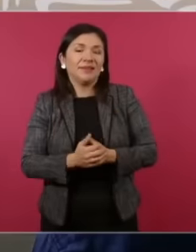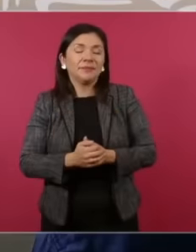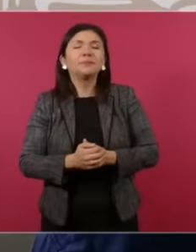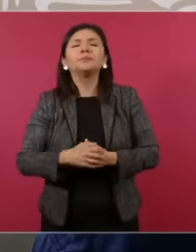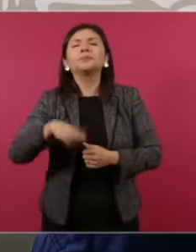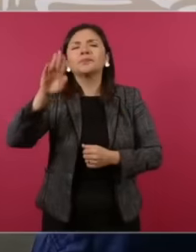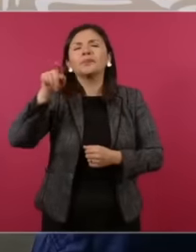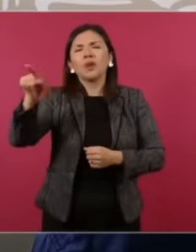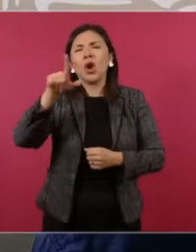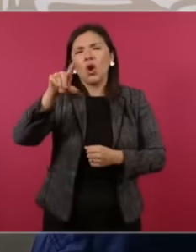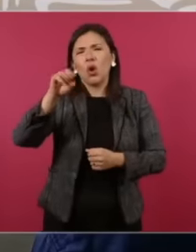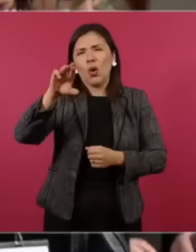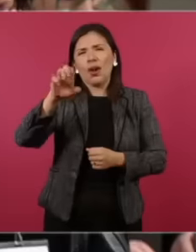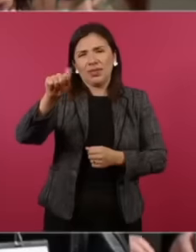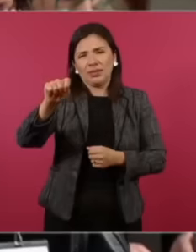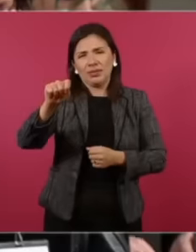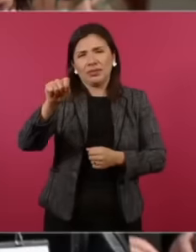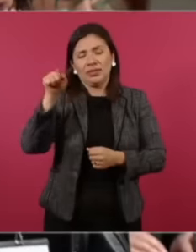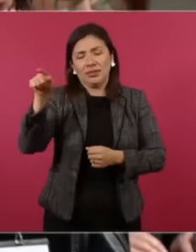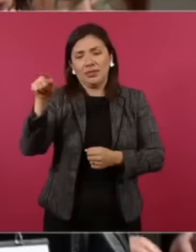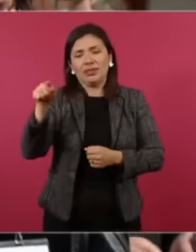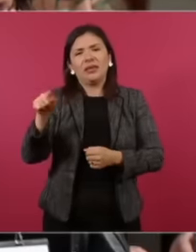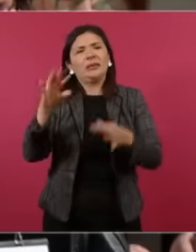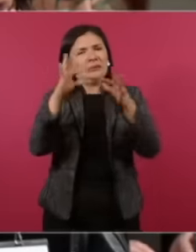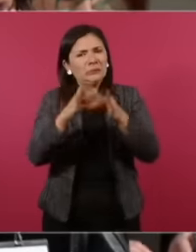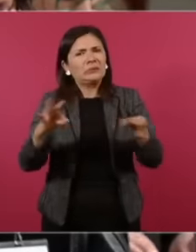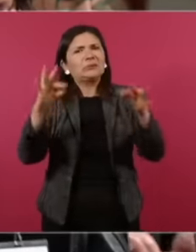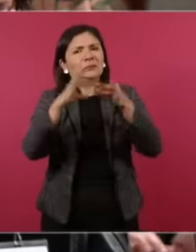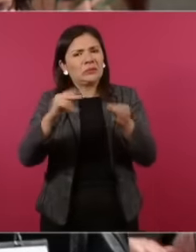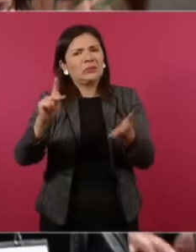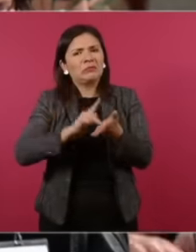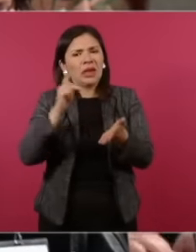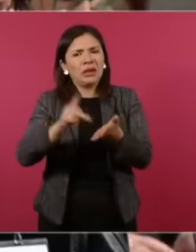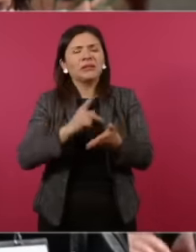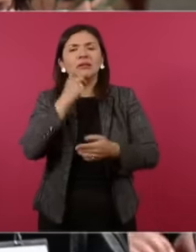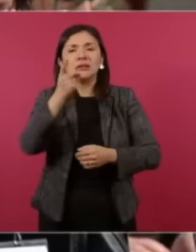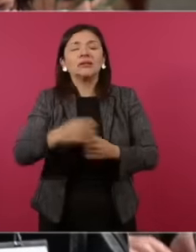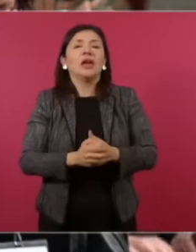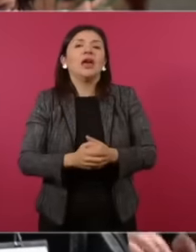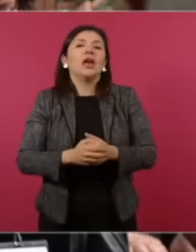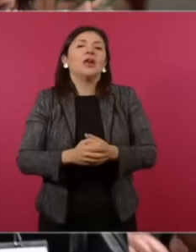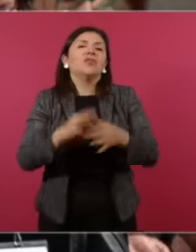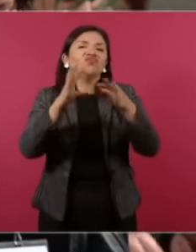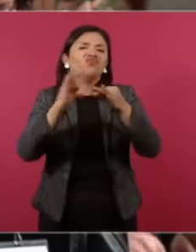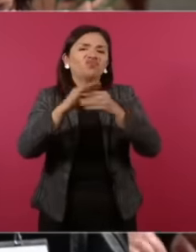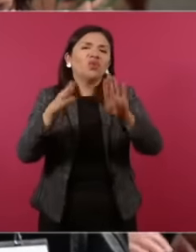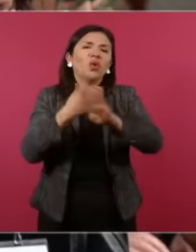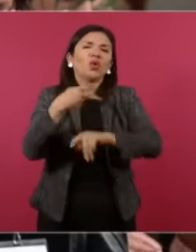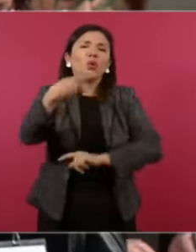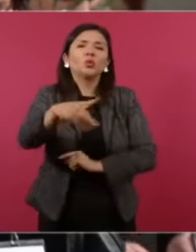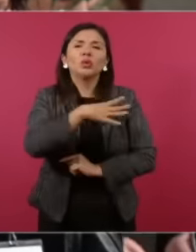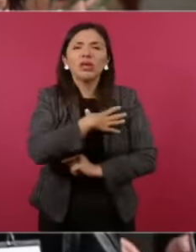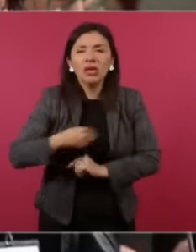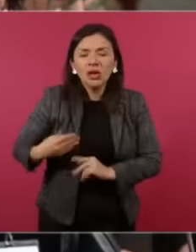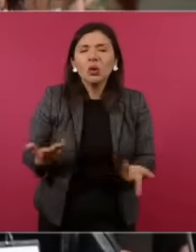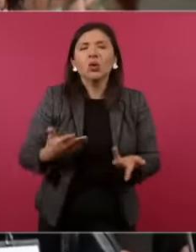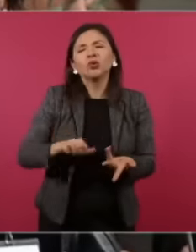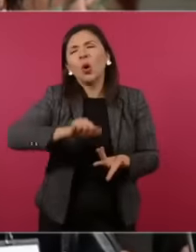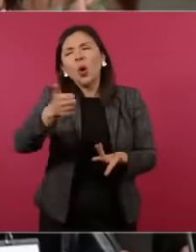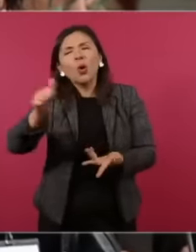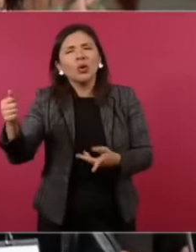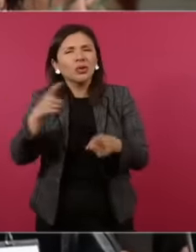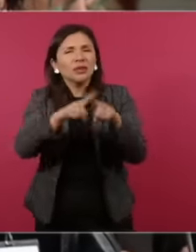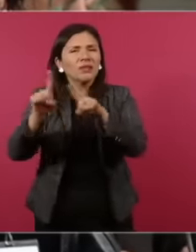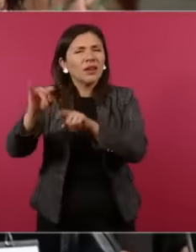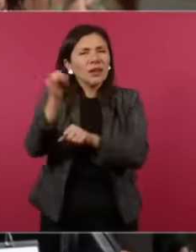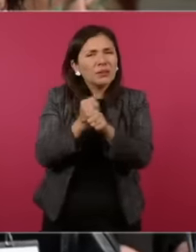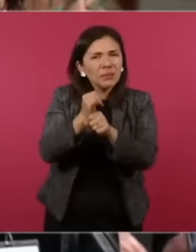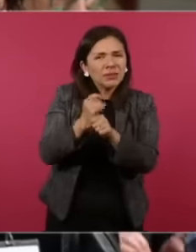talked a lot about those. Well, about her children and other investigations, she has put up videos, I mean audios, but